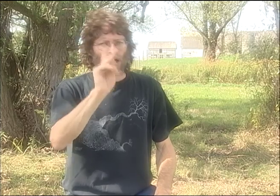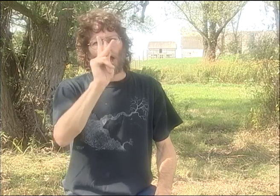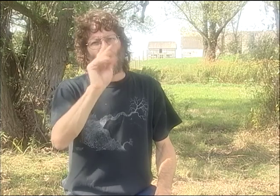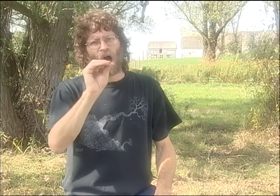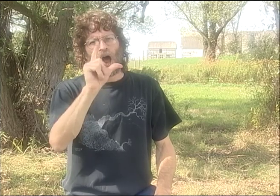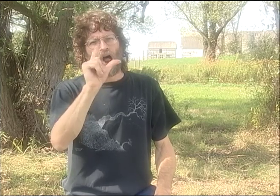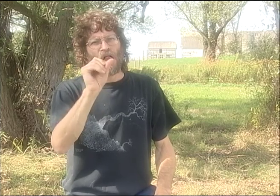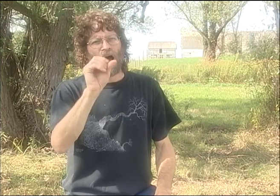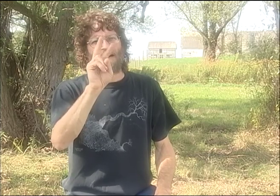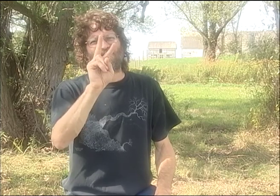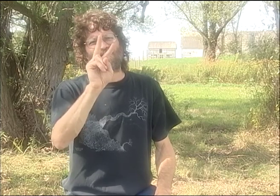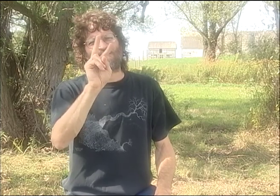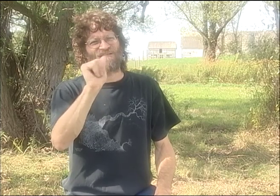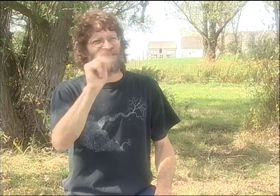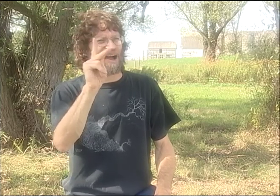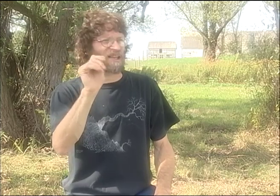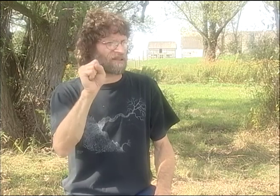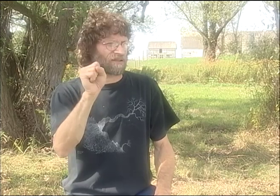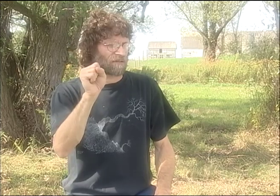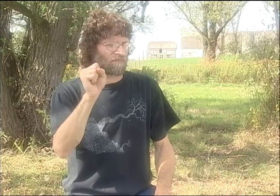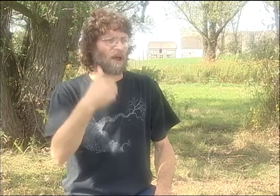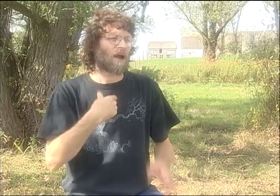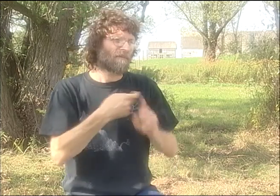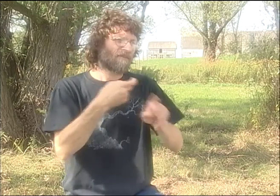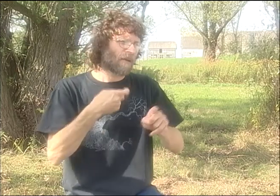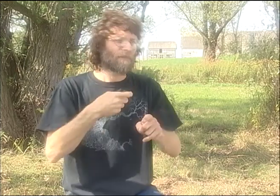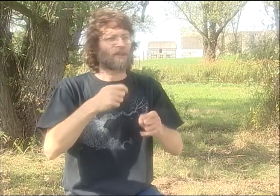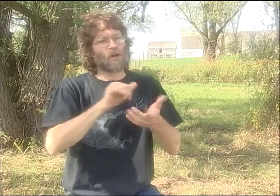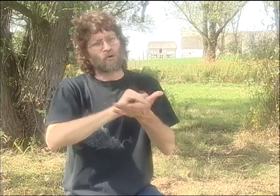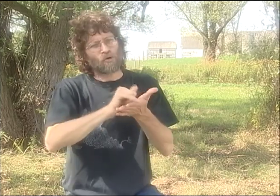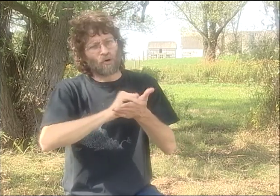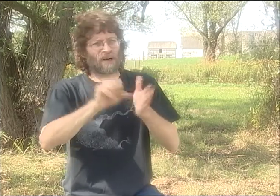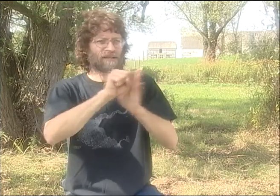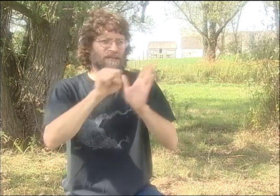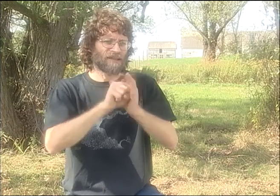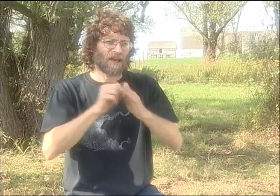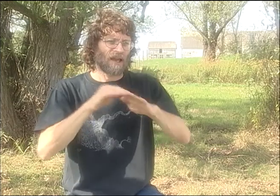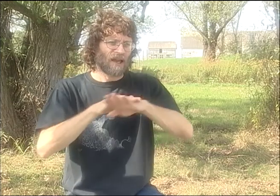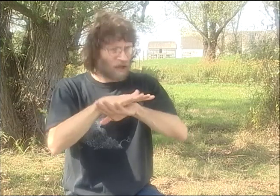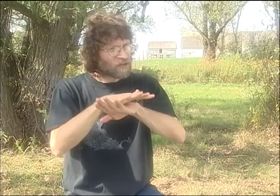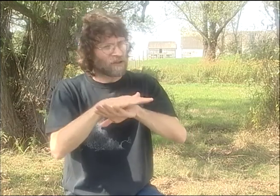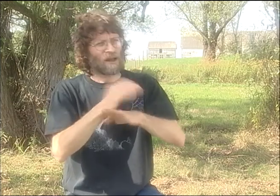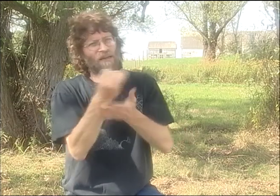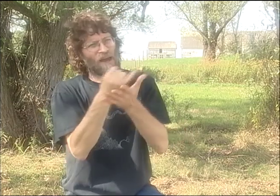AND HE SAID, "MY NAME IS GREGORY KOLOVAKOS,